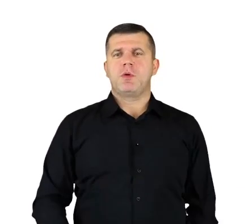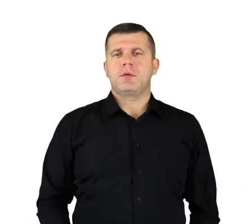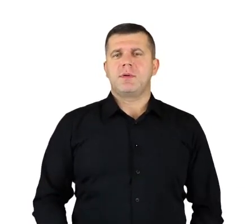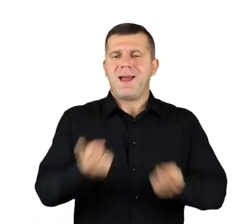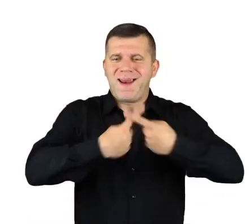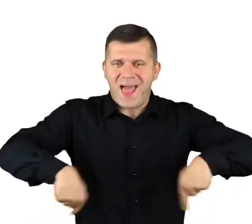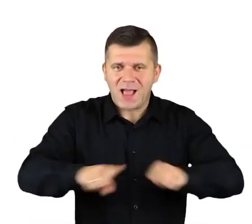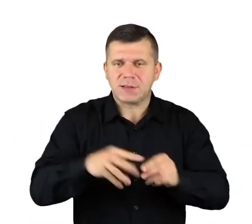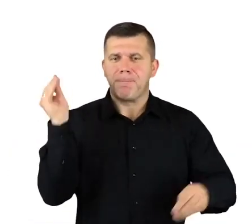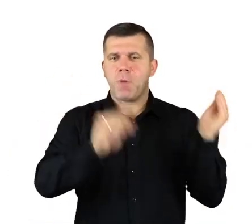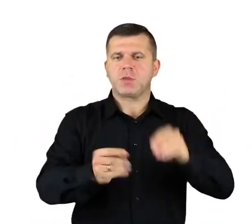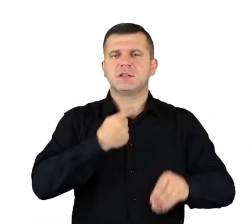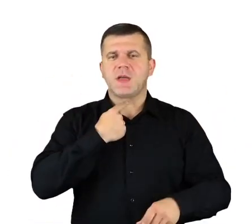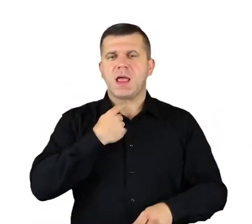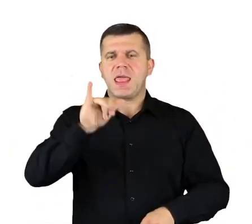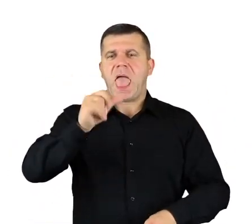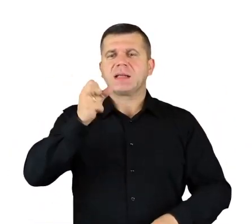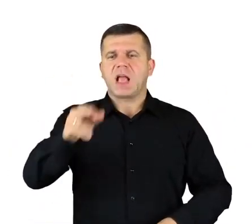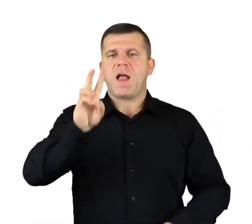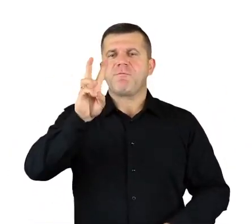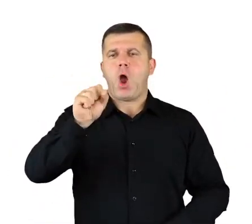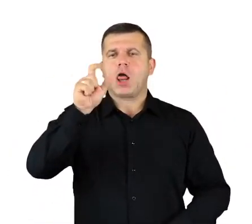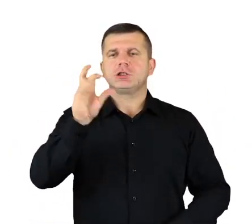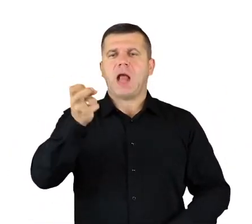Production and sound editing: Jacek Wolszczak.